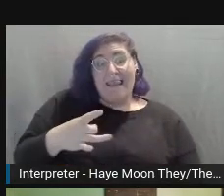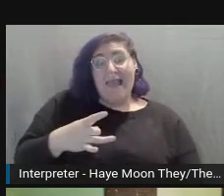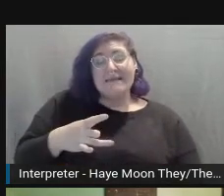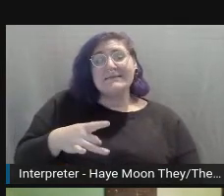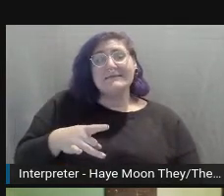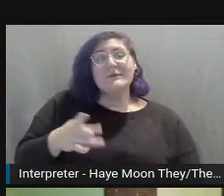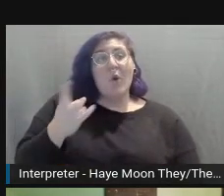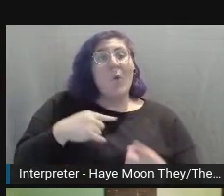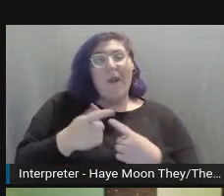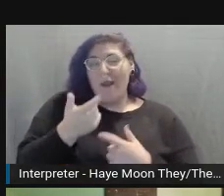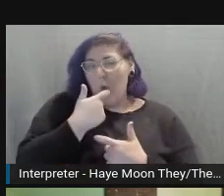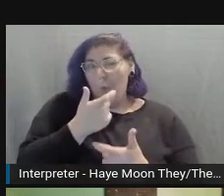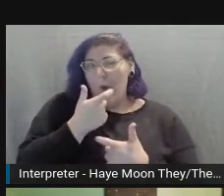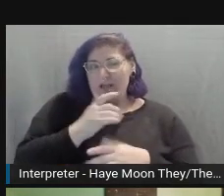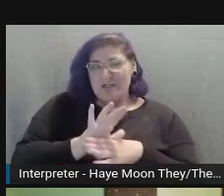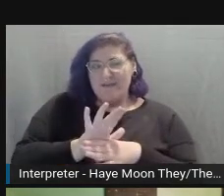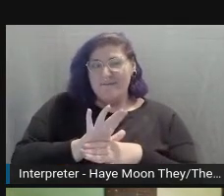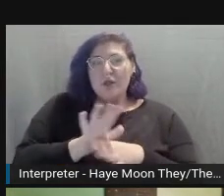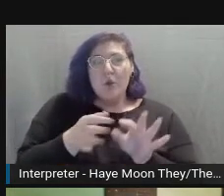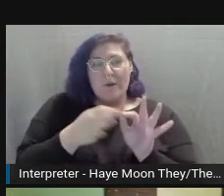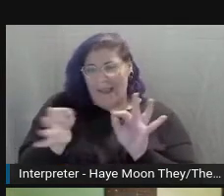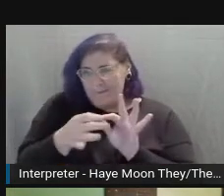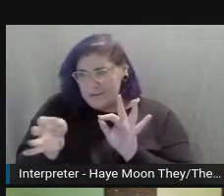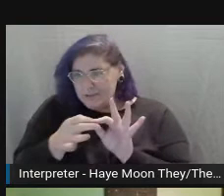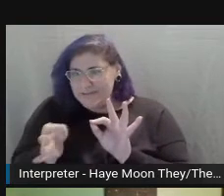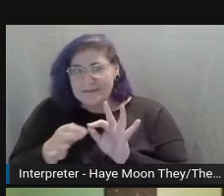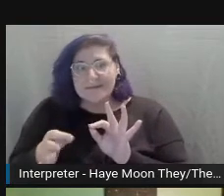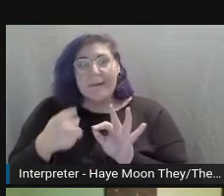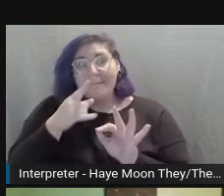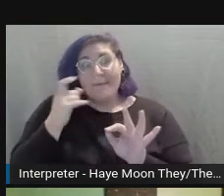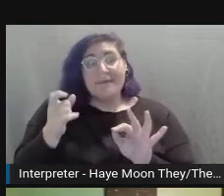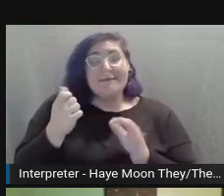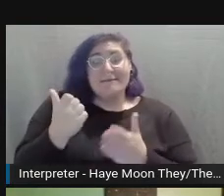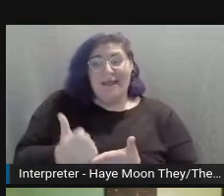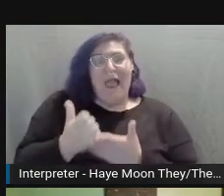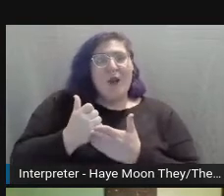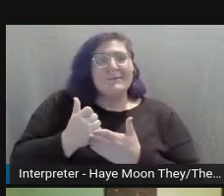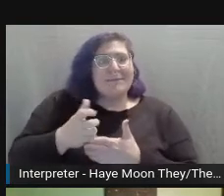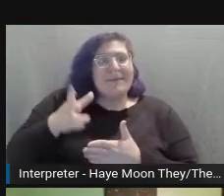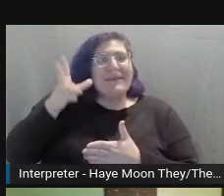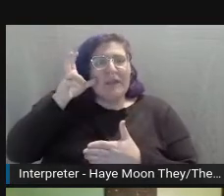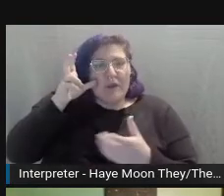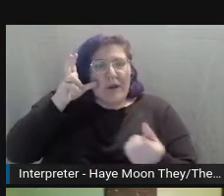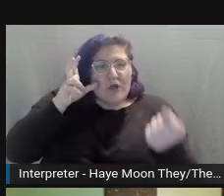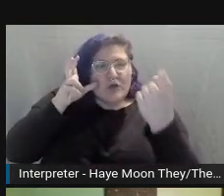to better be able to hear what's going on the TV, since he does have one ear that's completely deaf.